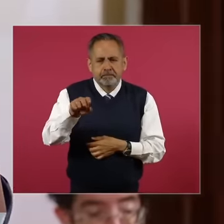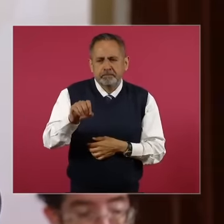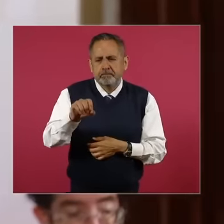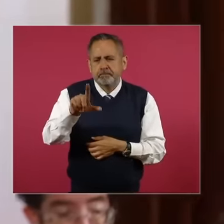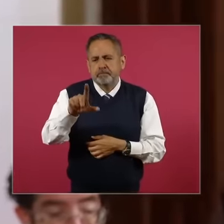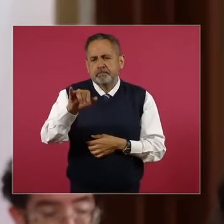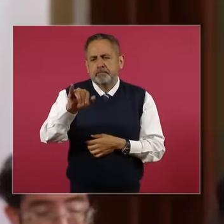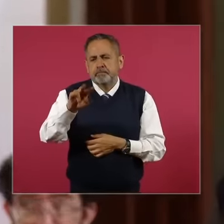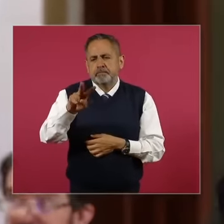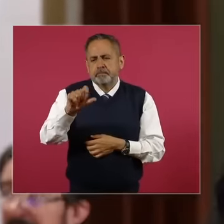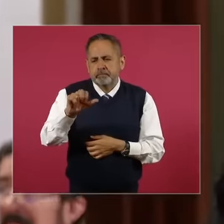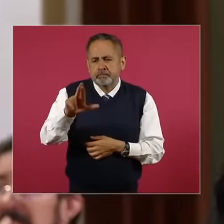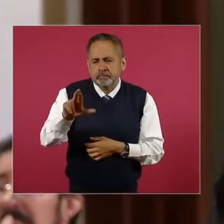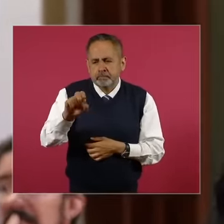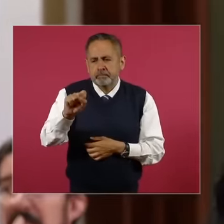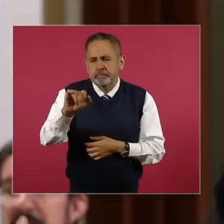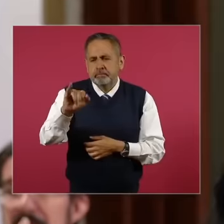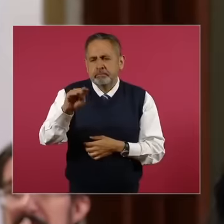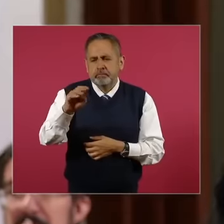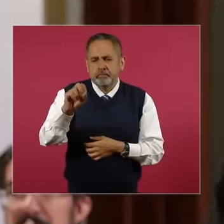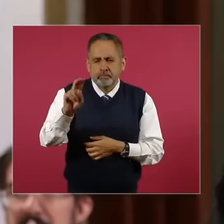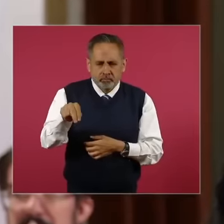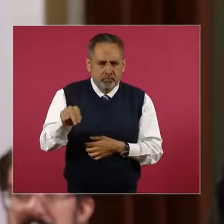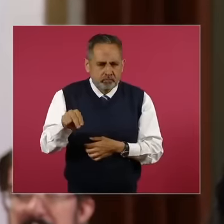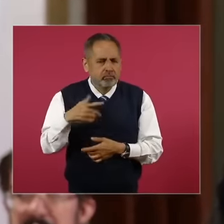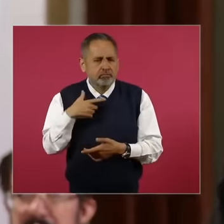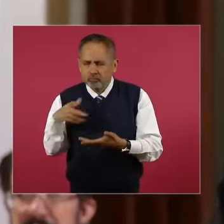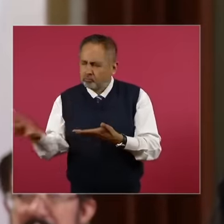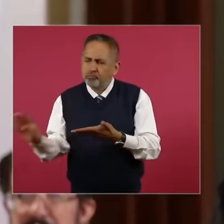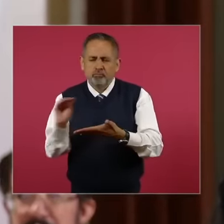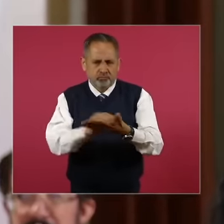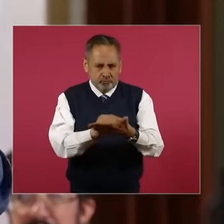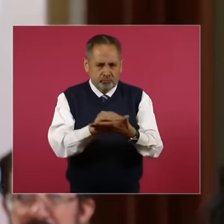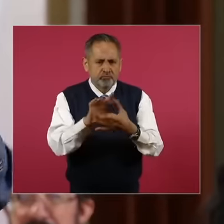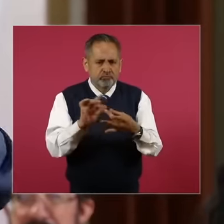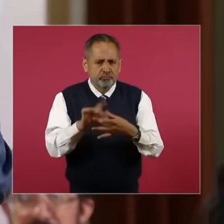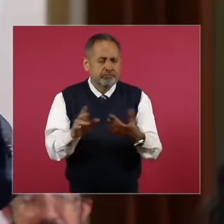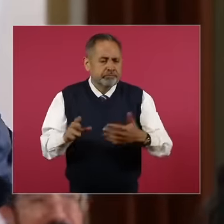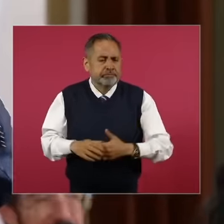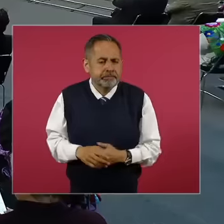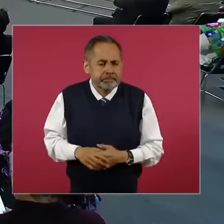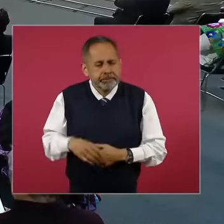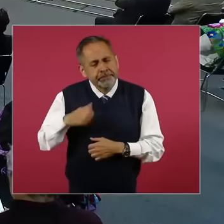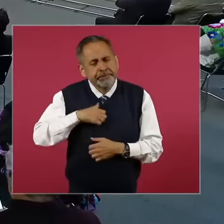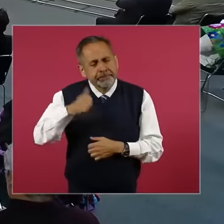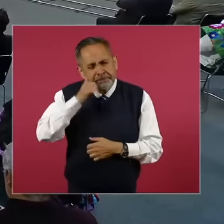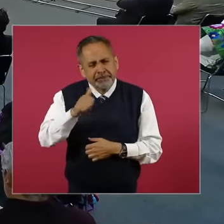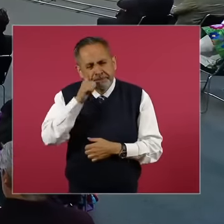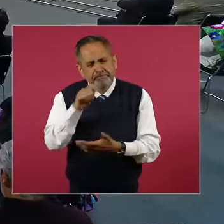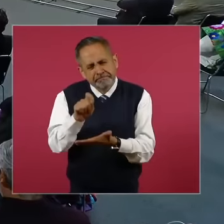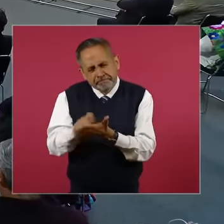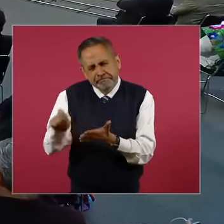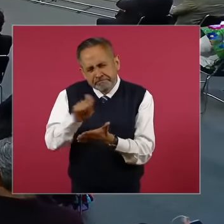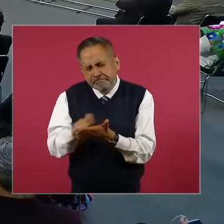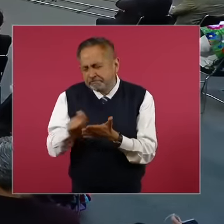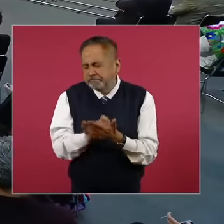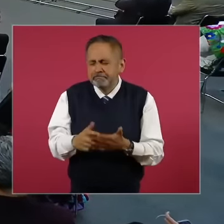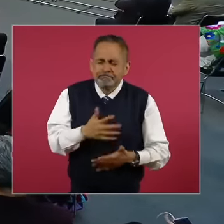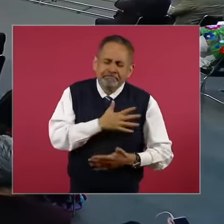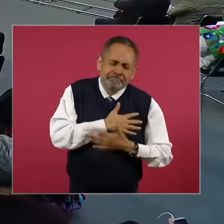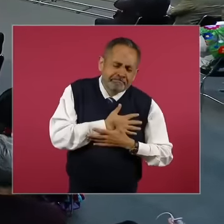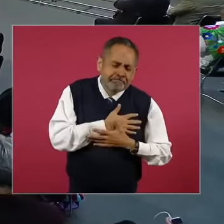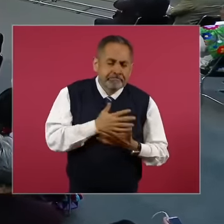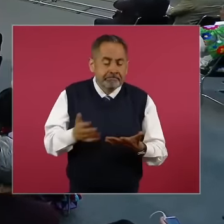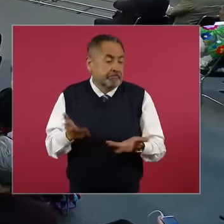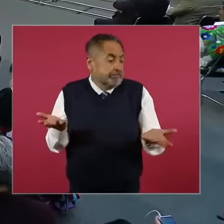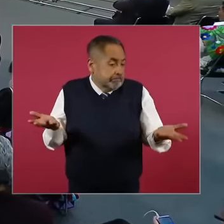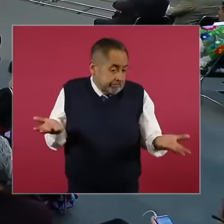that I put in that book and Well, I have always been passionate about writing. And I hope that now that I